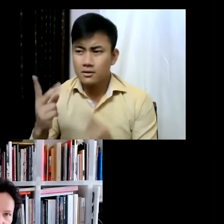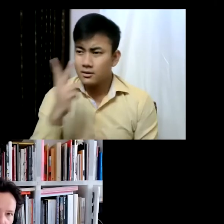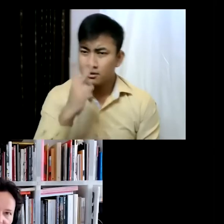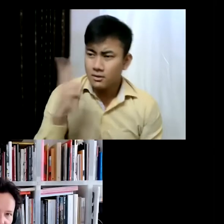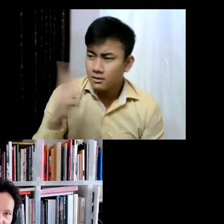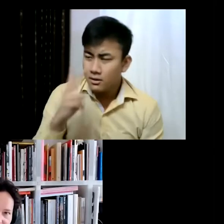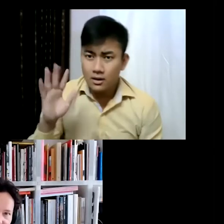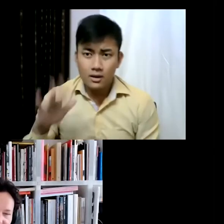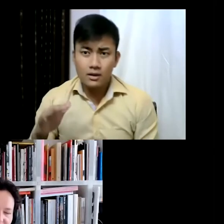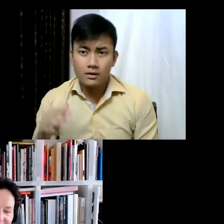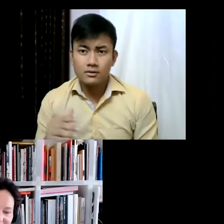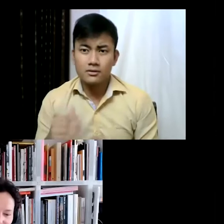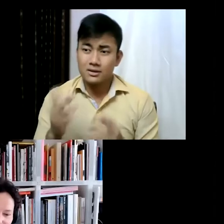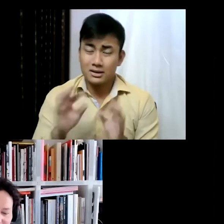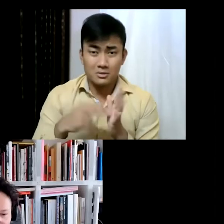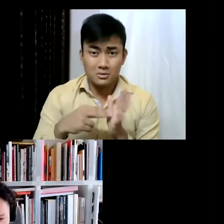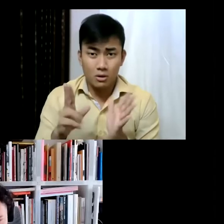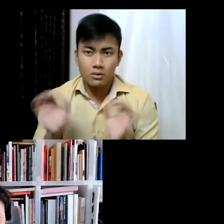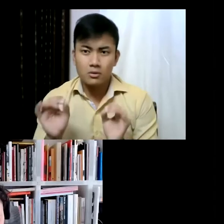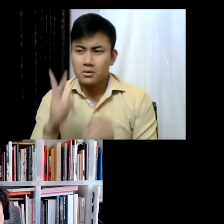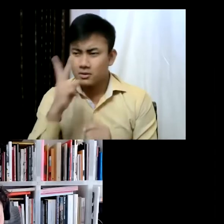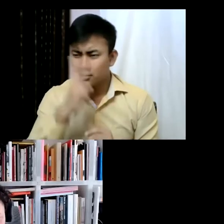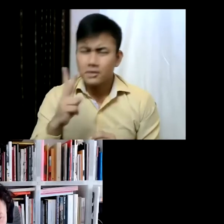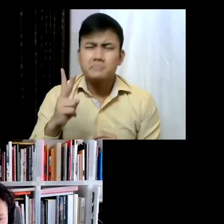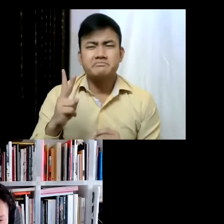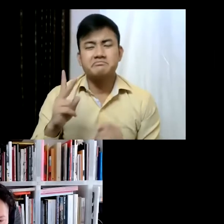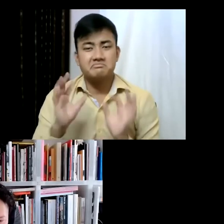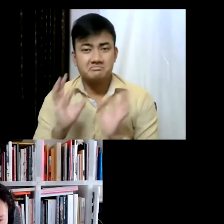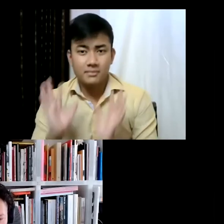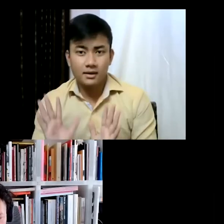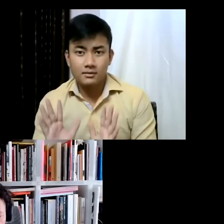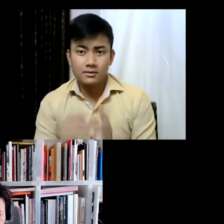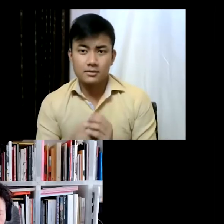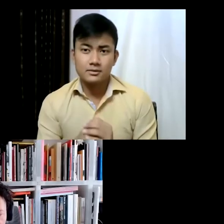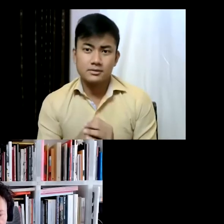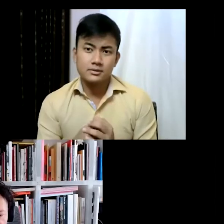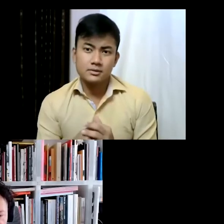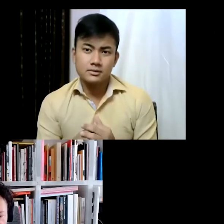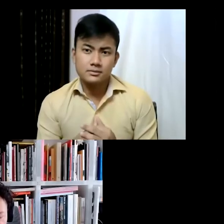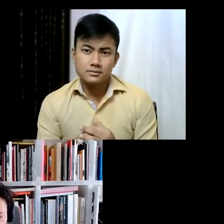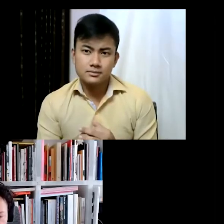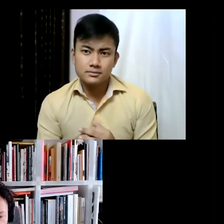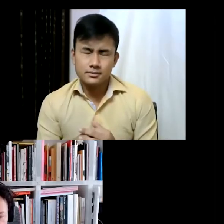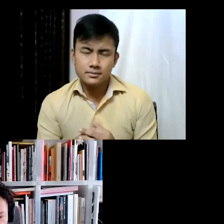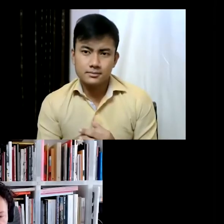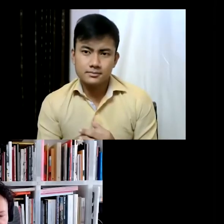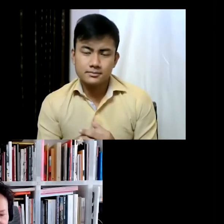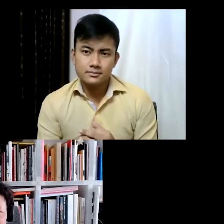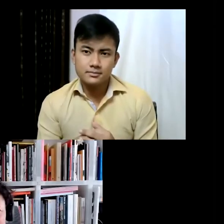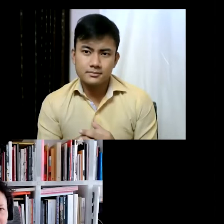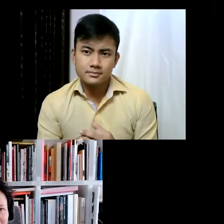normally in a studio. So that's the good part. And then I think it's... I think the finale will